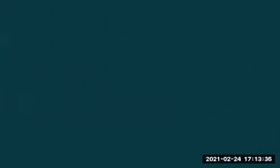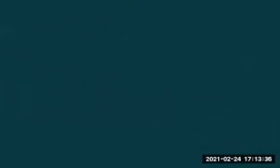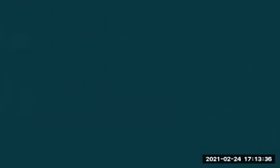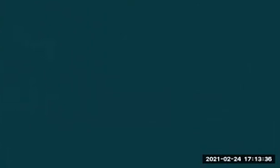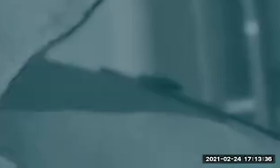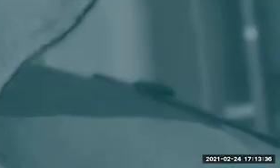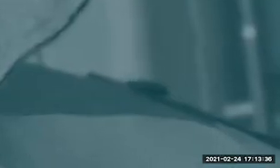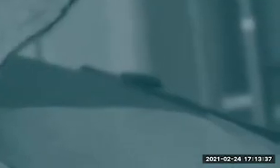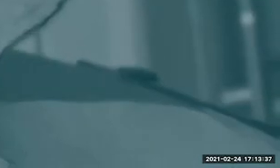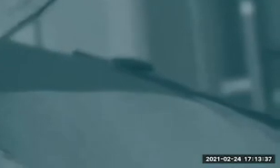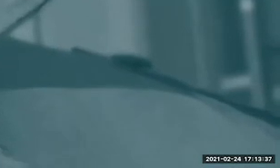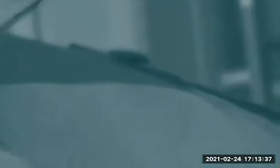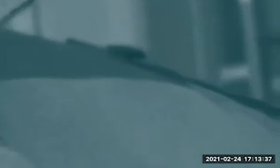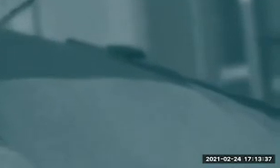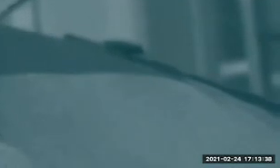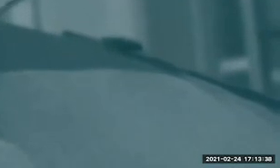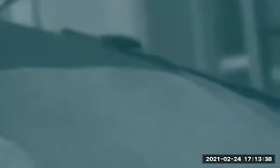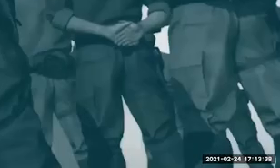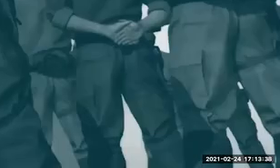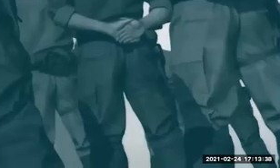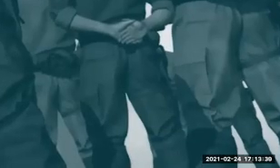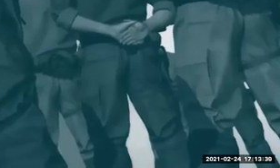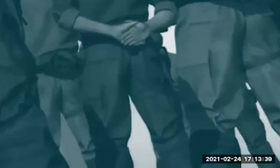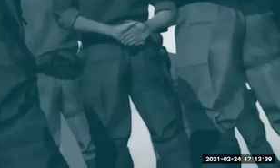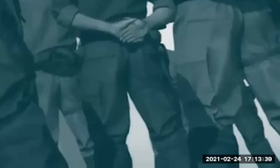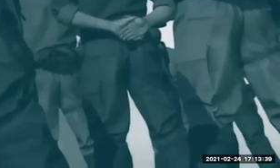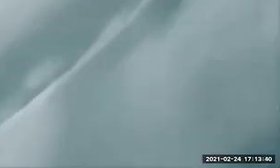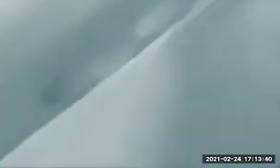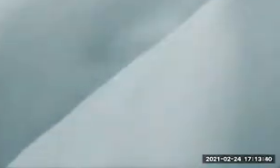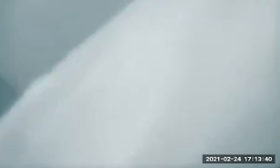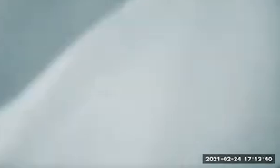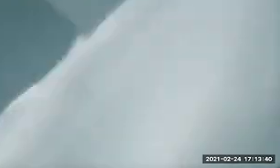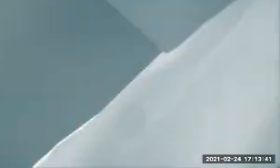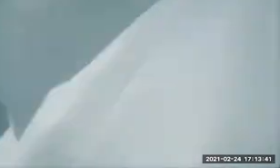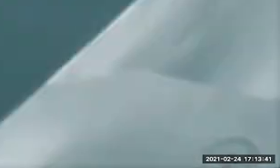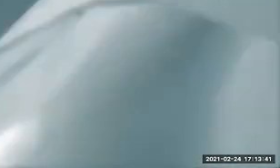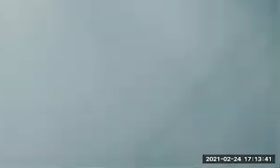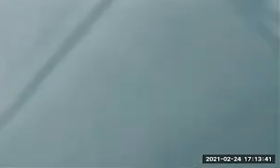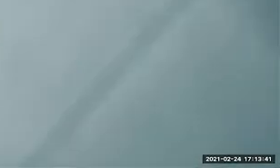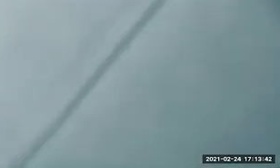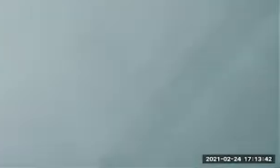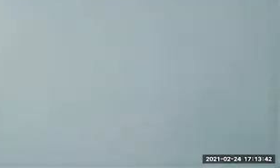police can get me. After I have my level beats, I then put together a diagram, and this is pretty